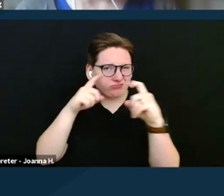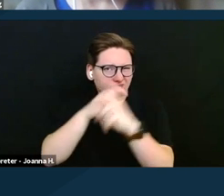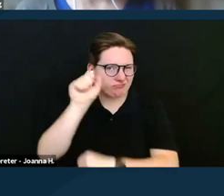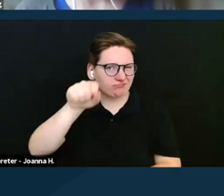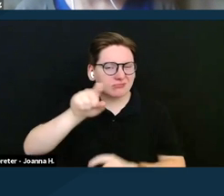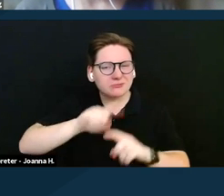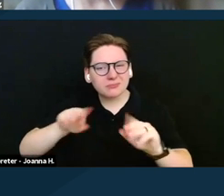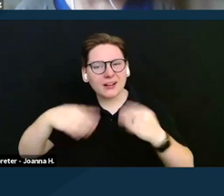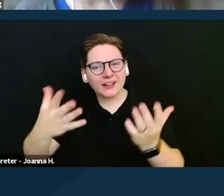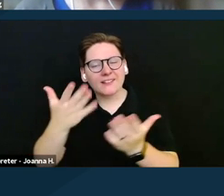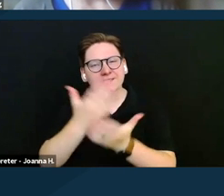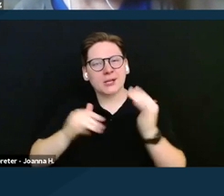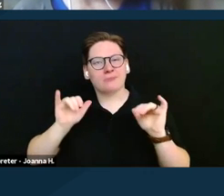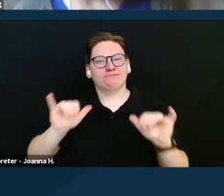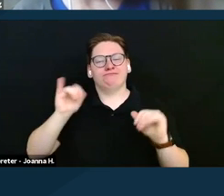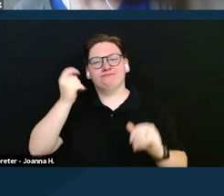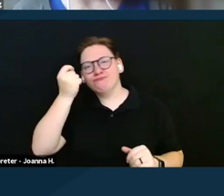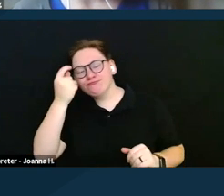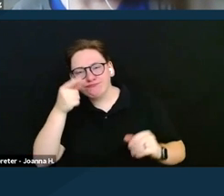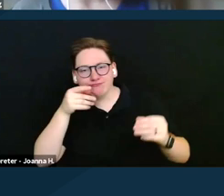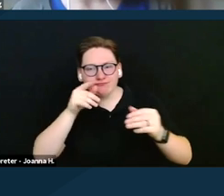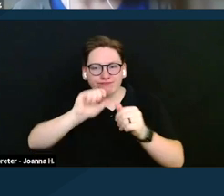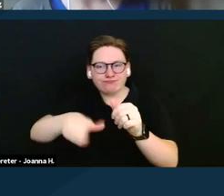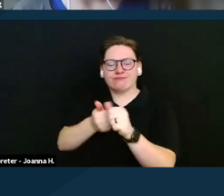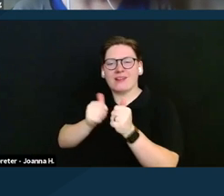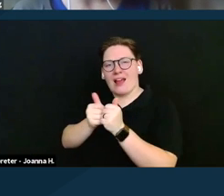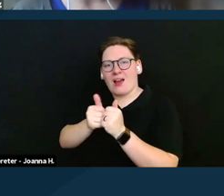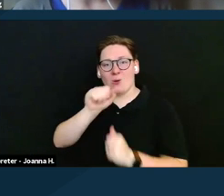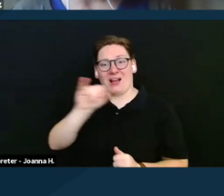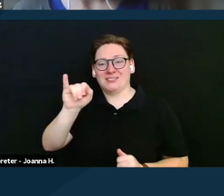an understanding of how SSI benefits can be reduced for them